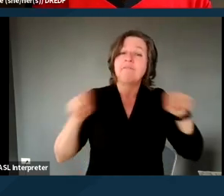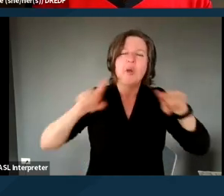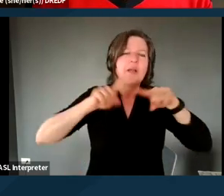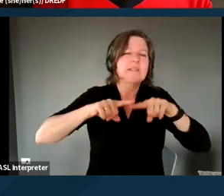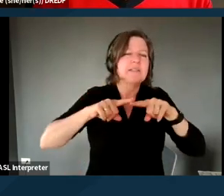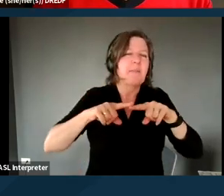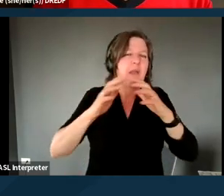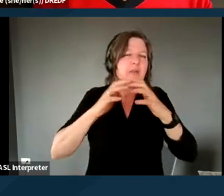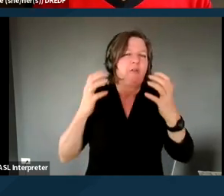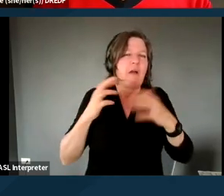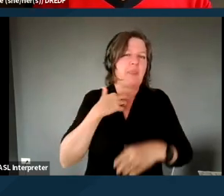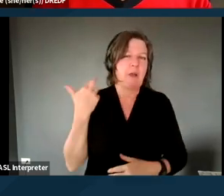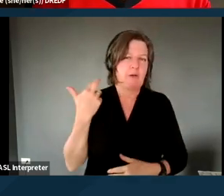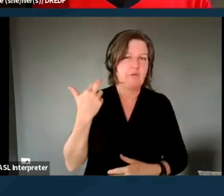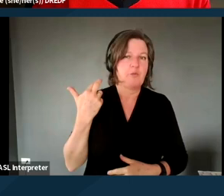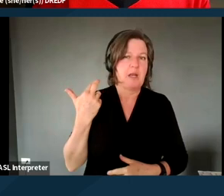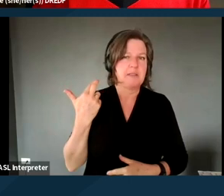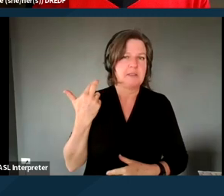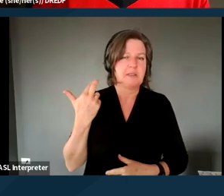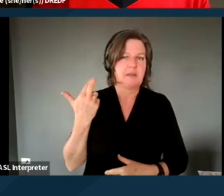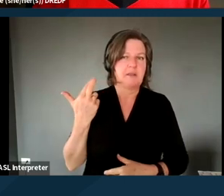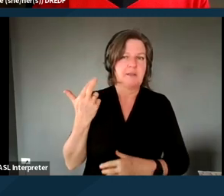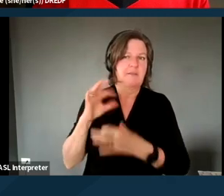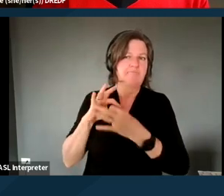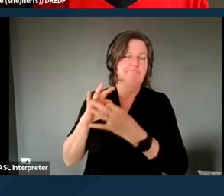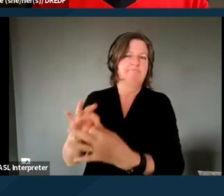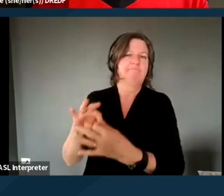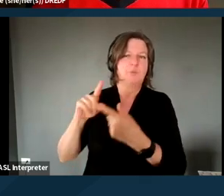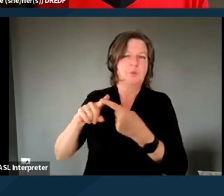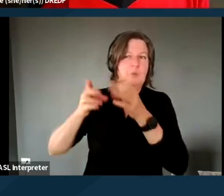that is attributed to an individual member.